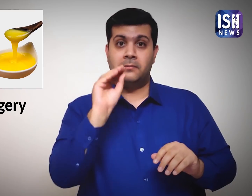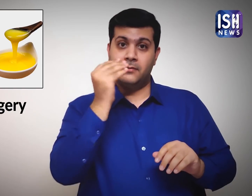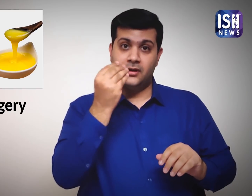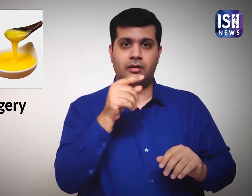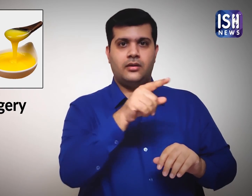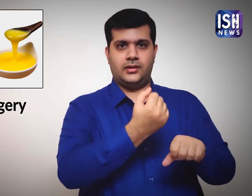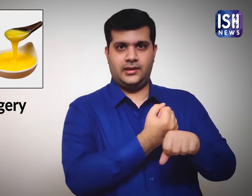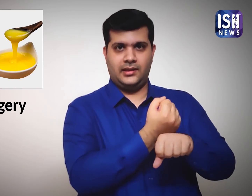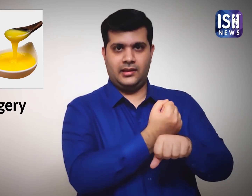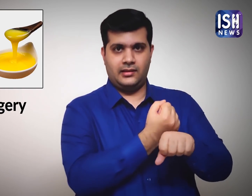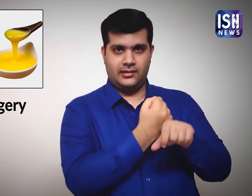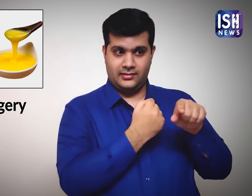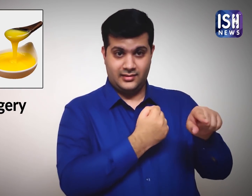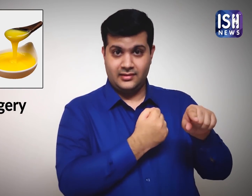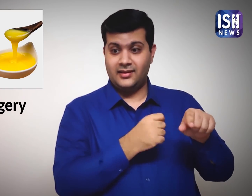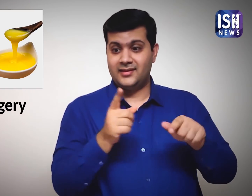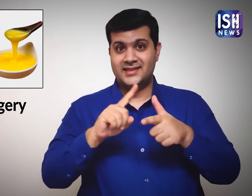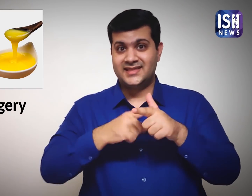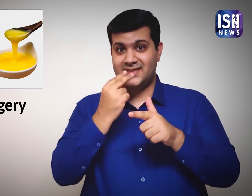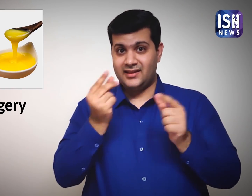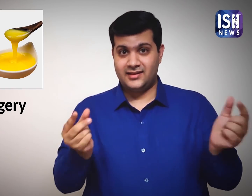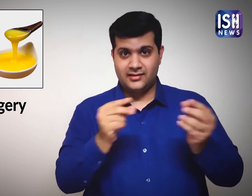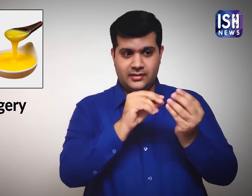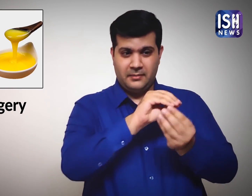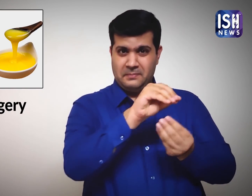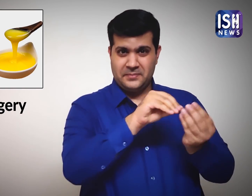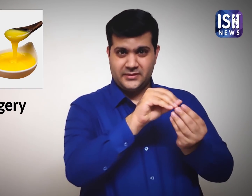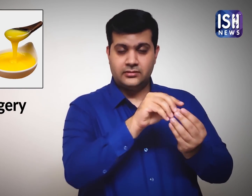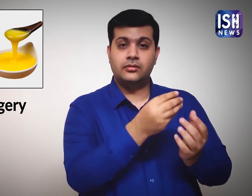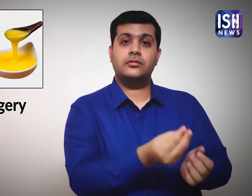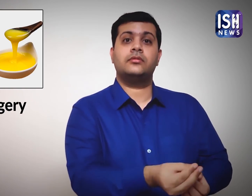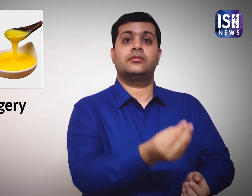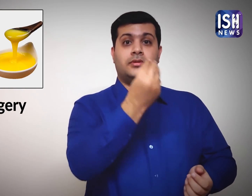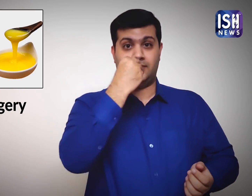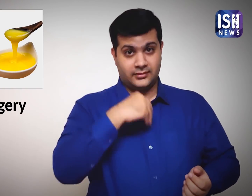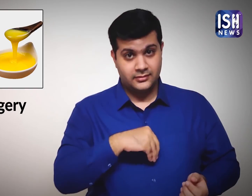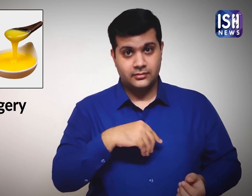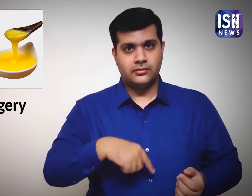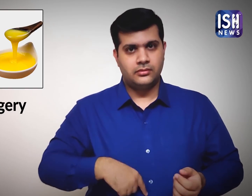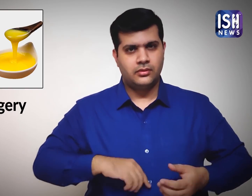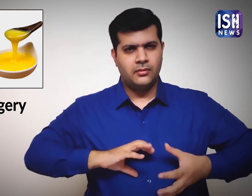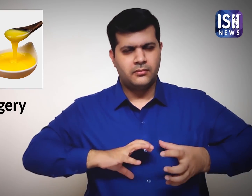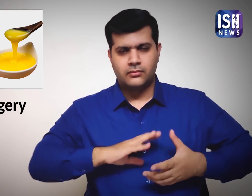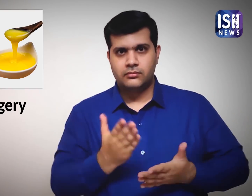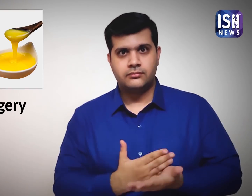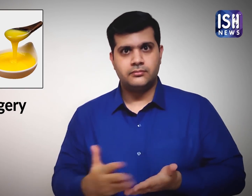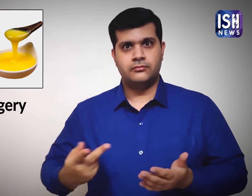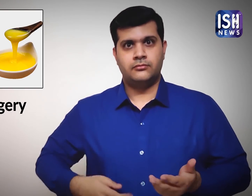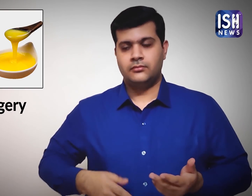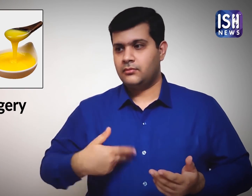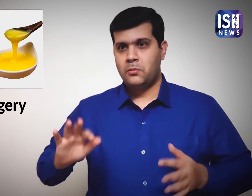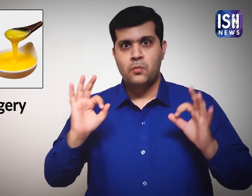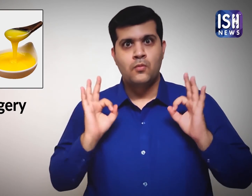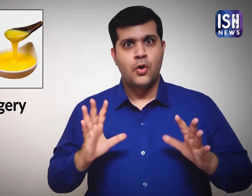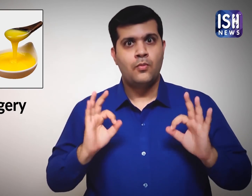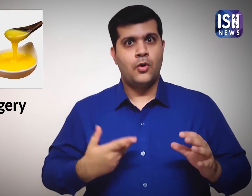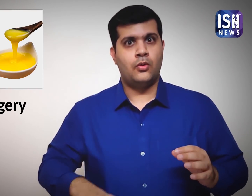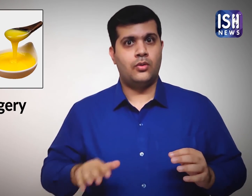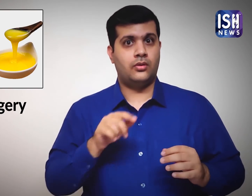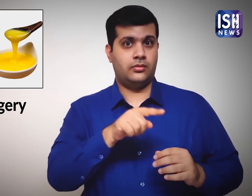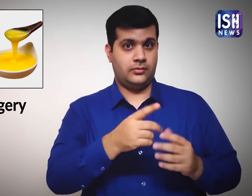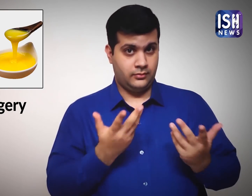Having ghee with jaggery gives relief from constipation.